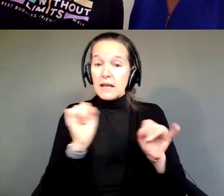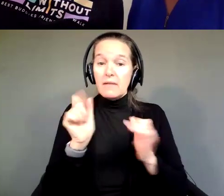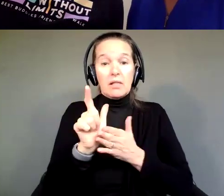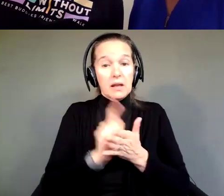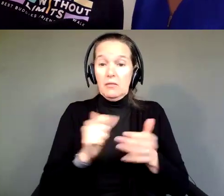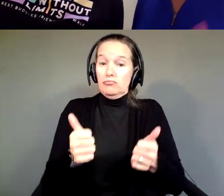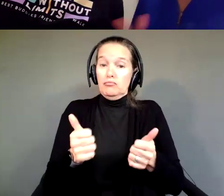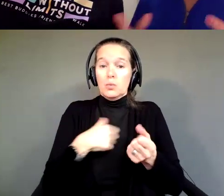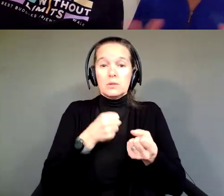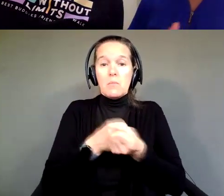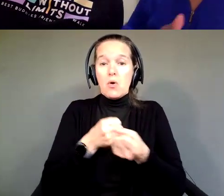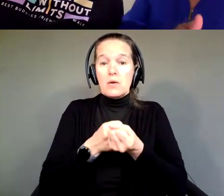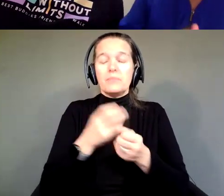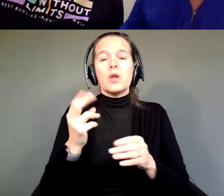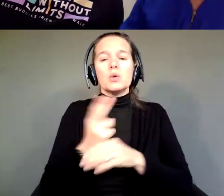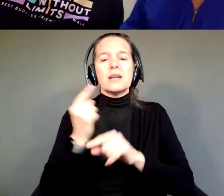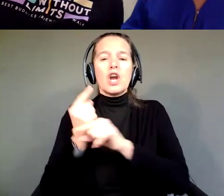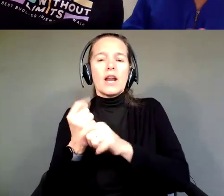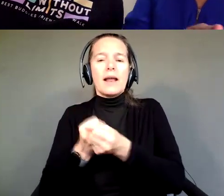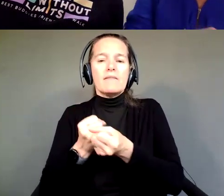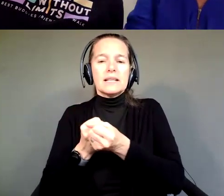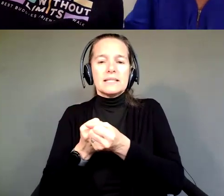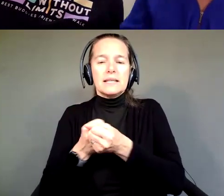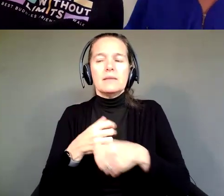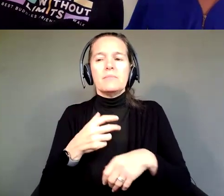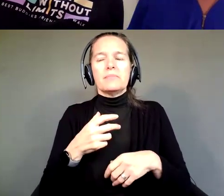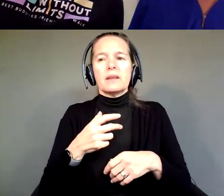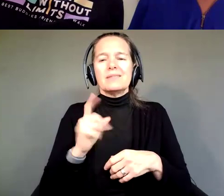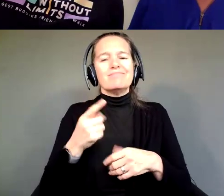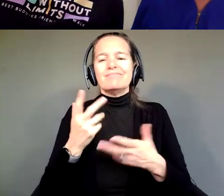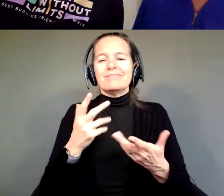And utilizing the Guardian Advocacy in a way that it's basically just our guideline, that